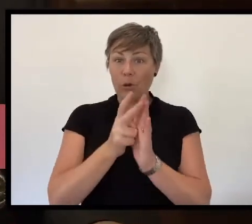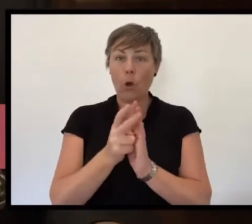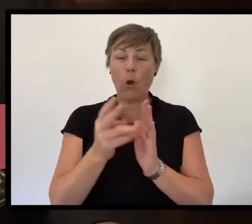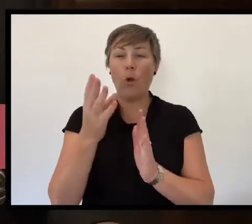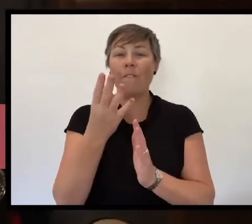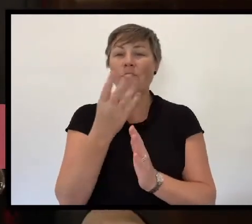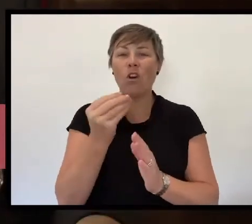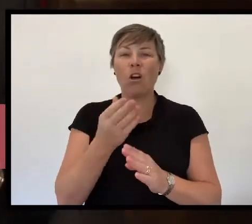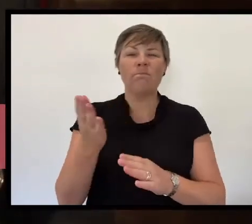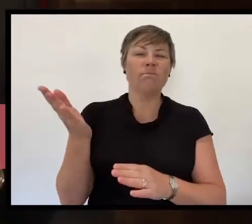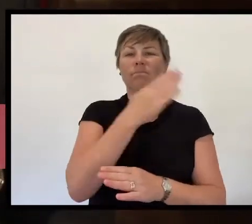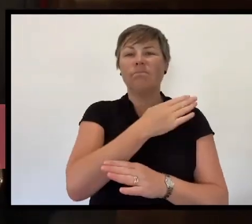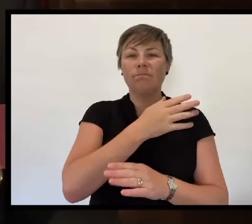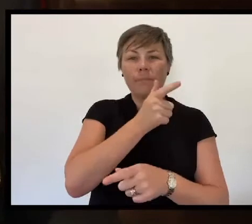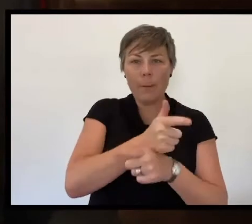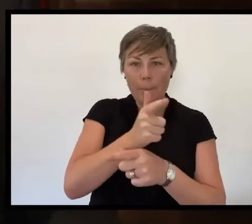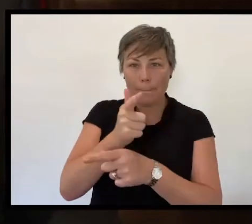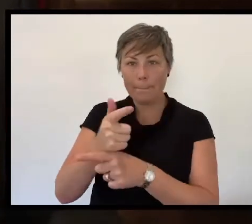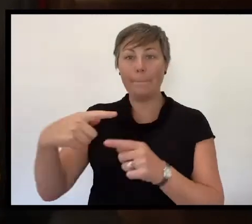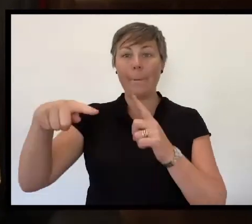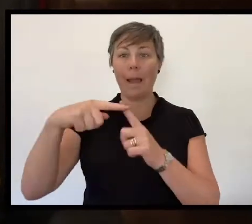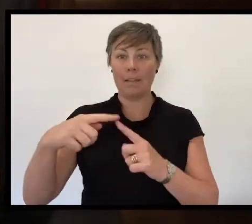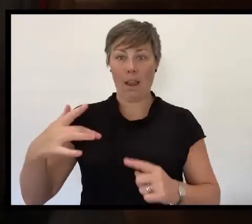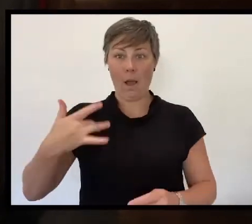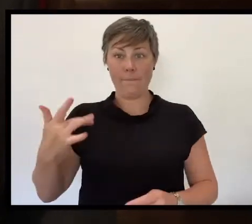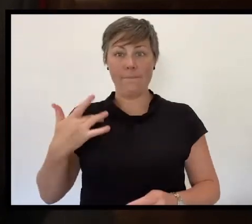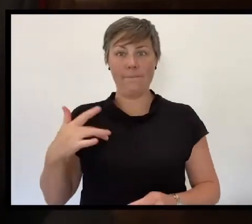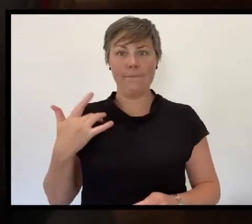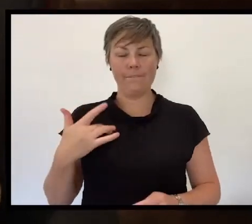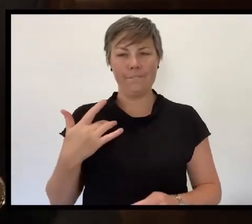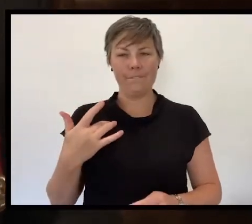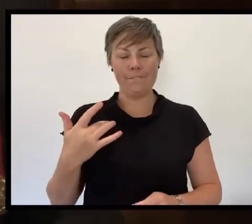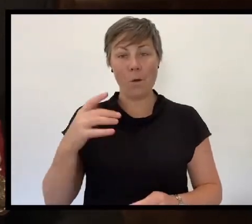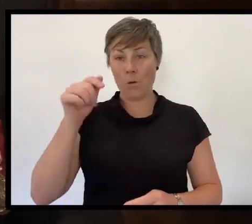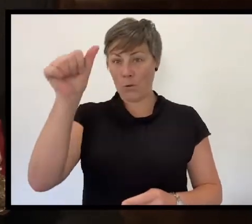so we may continue the unbroken tradition of pausing on this day